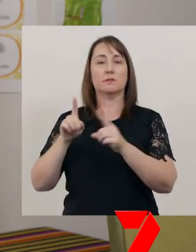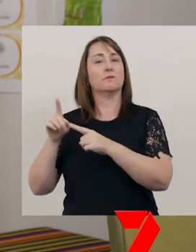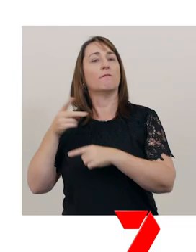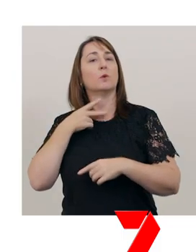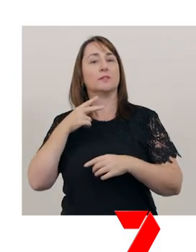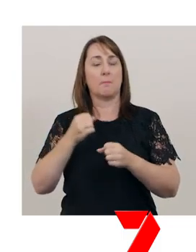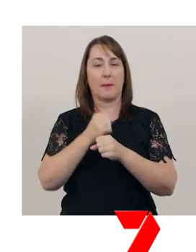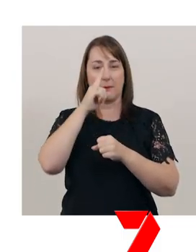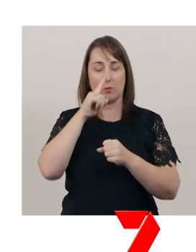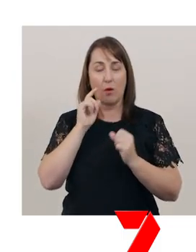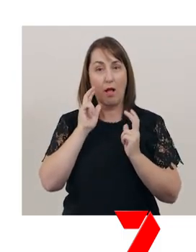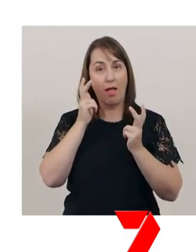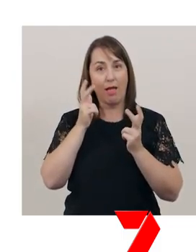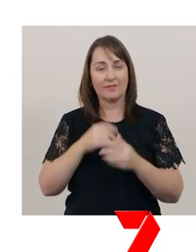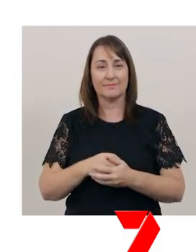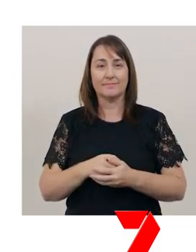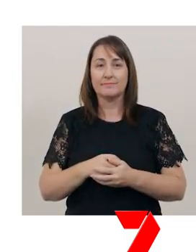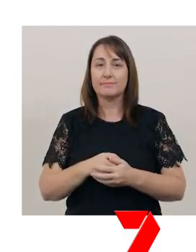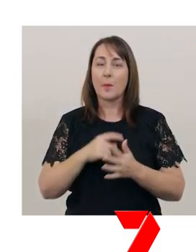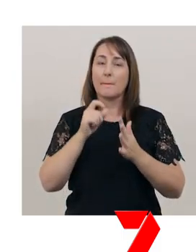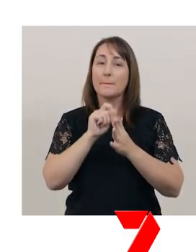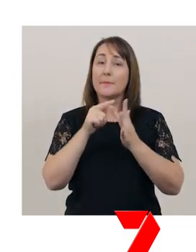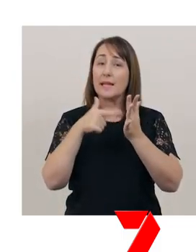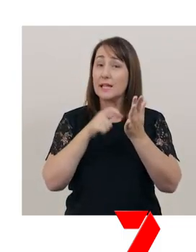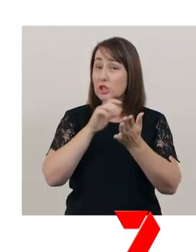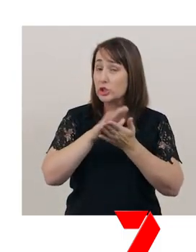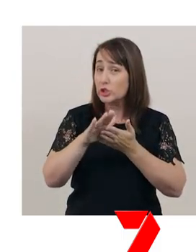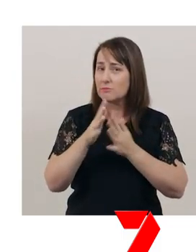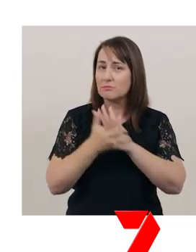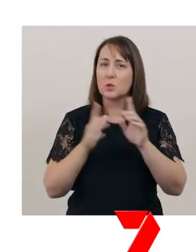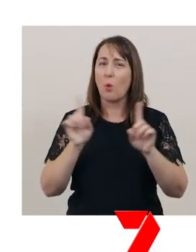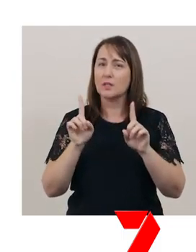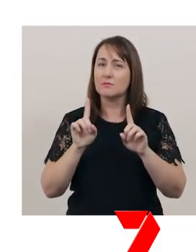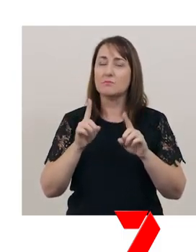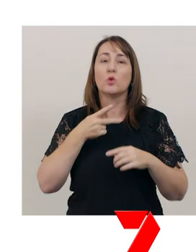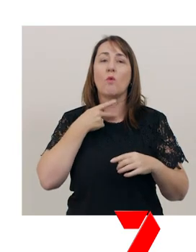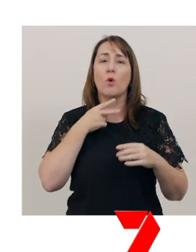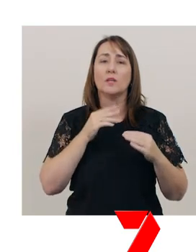What about pitch? Pitch is the range of a voice from high to low.